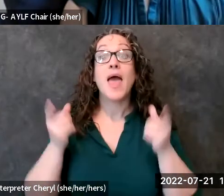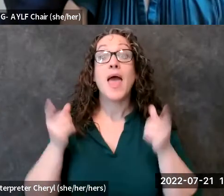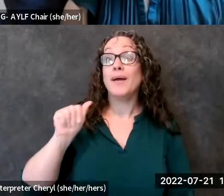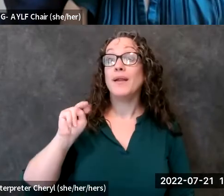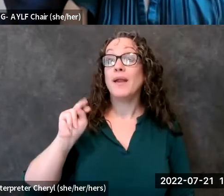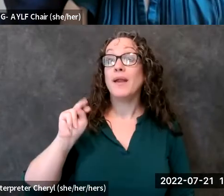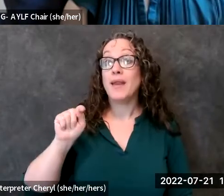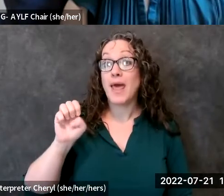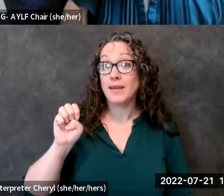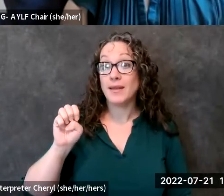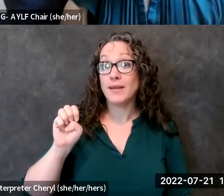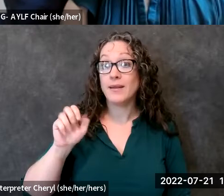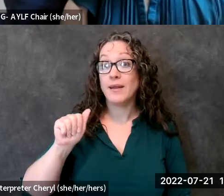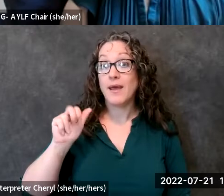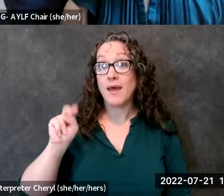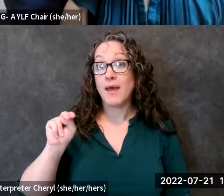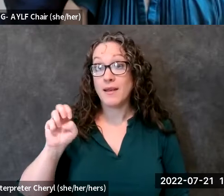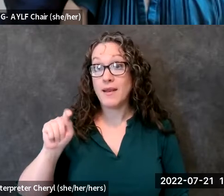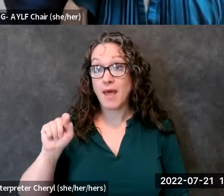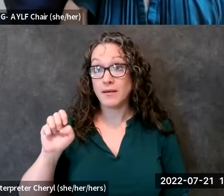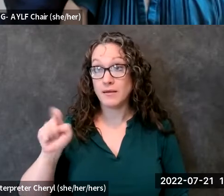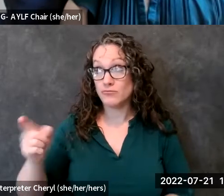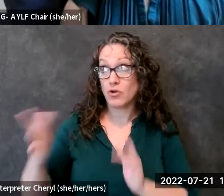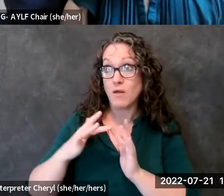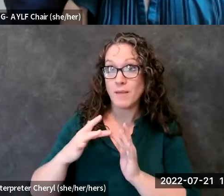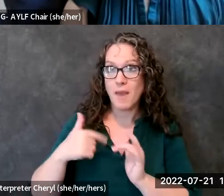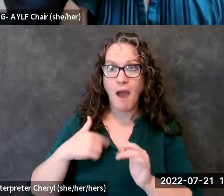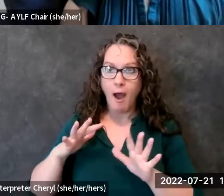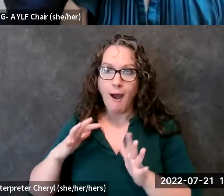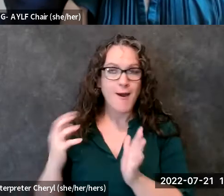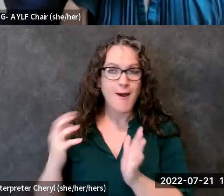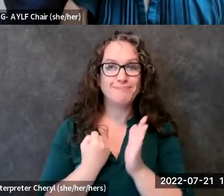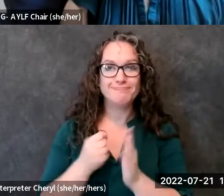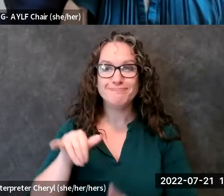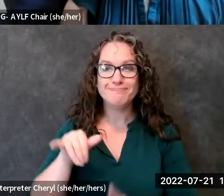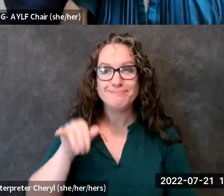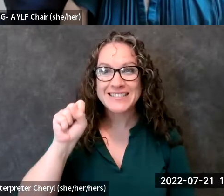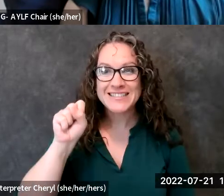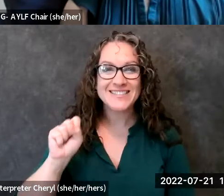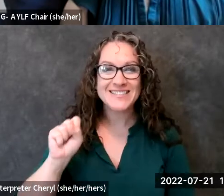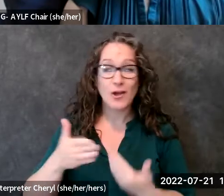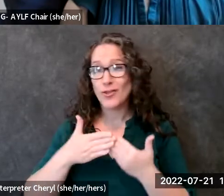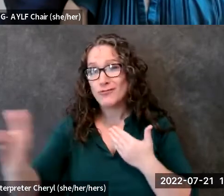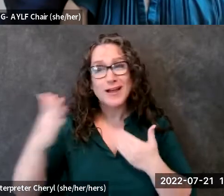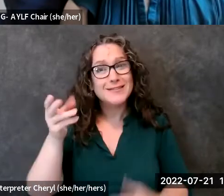the opportunity um you know i jumped on it and so the rest is history it took us about three years